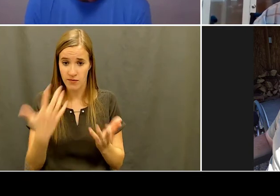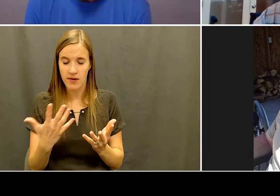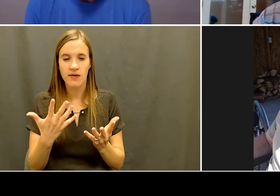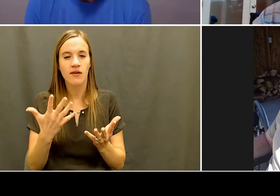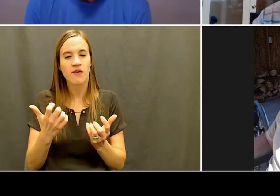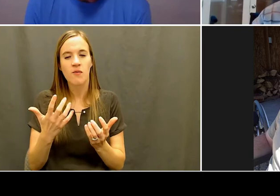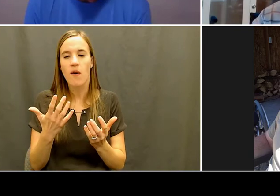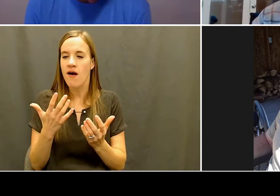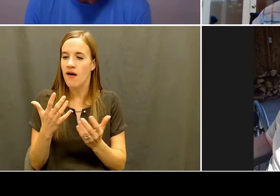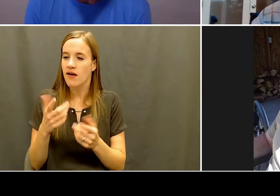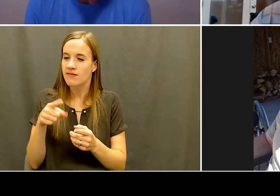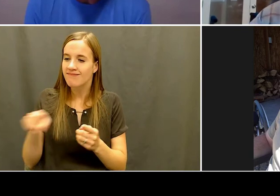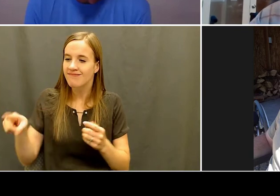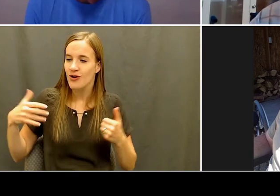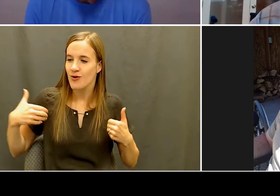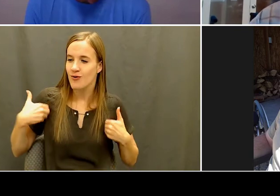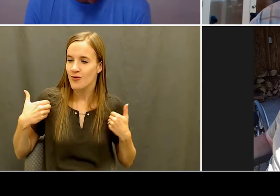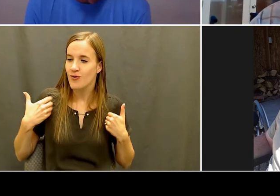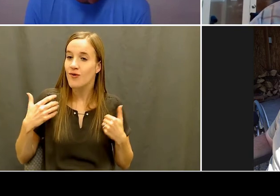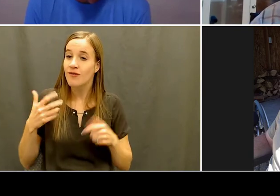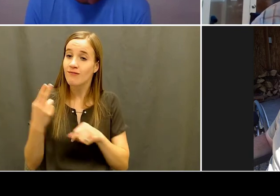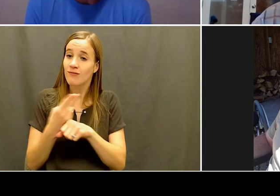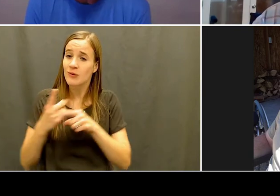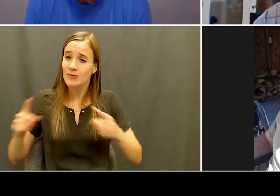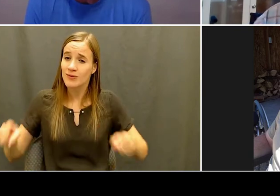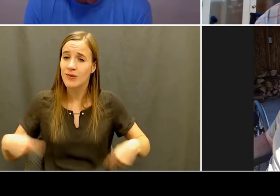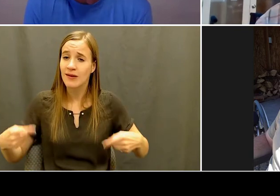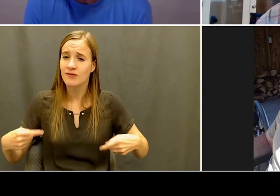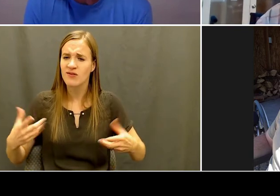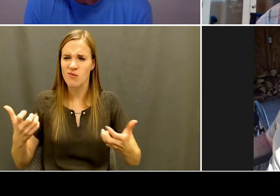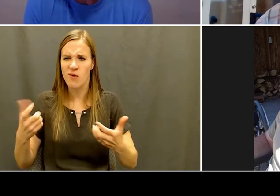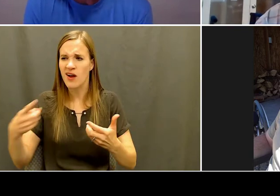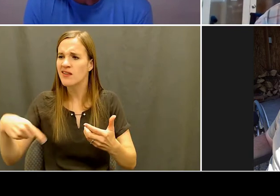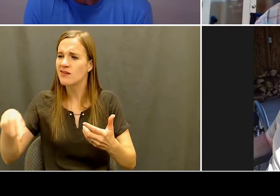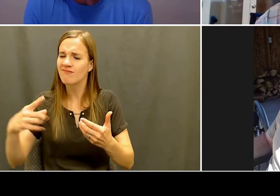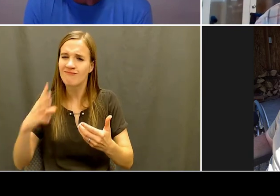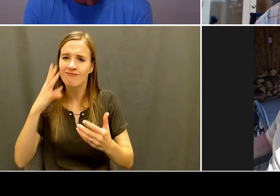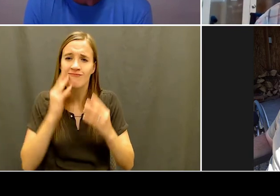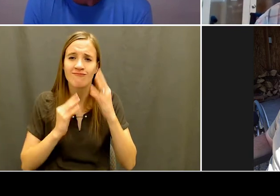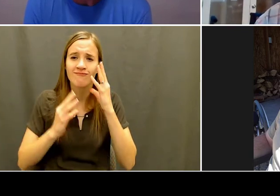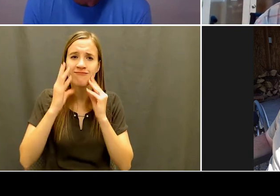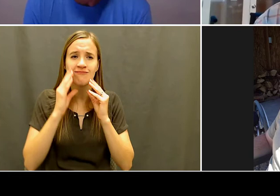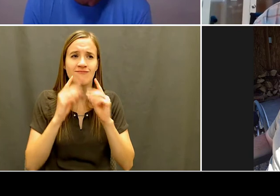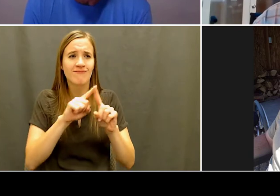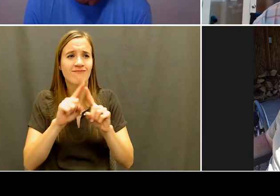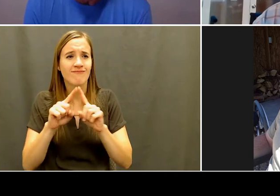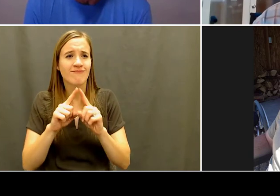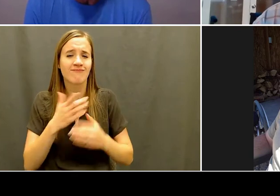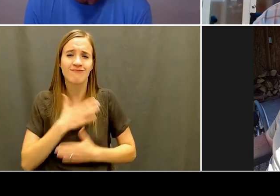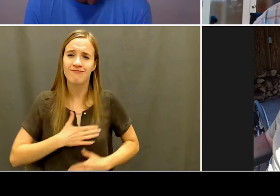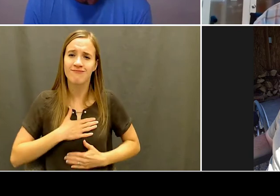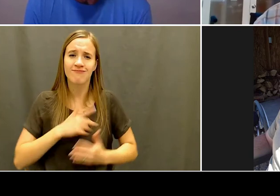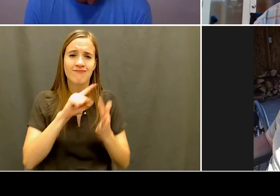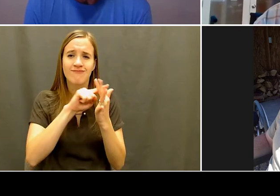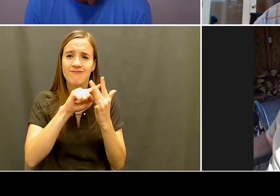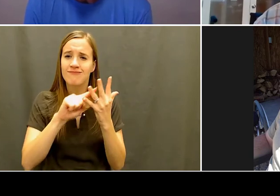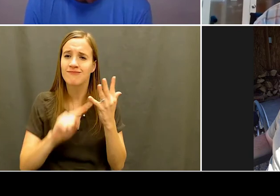access these facilities or these events without, you